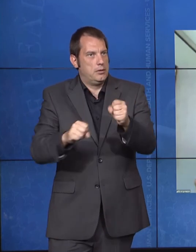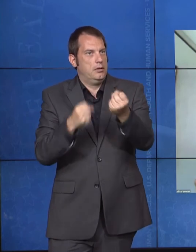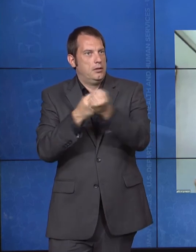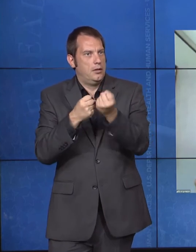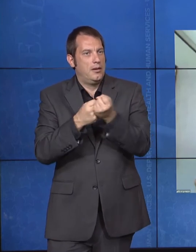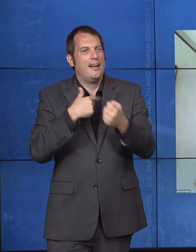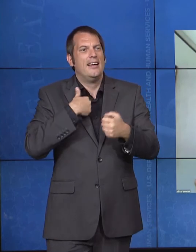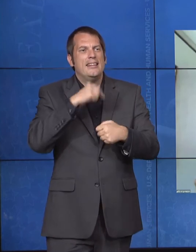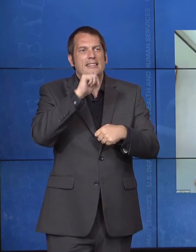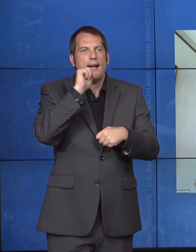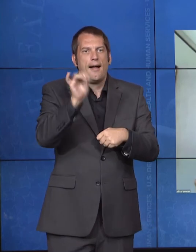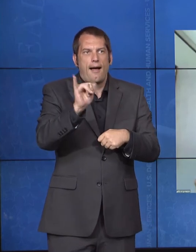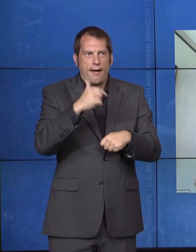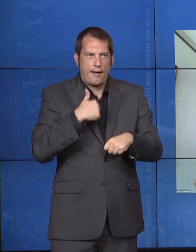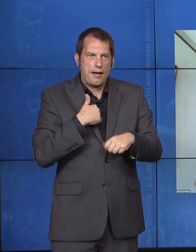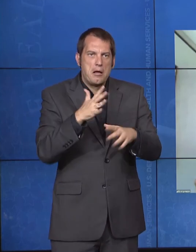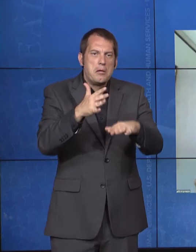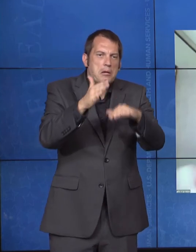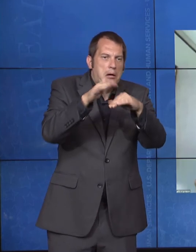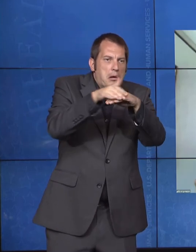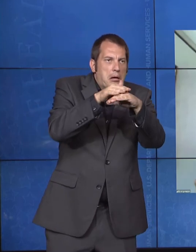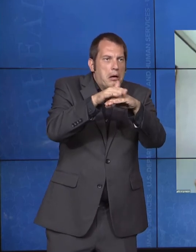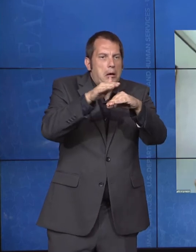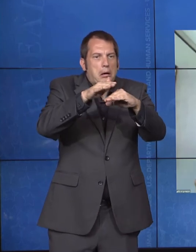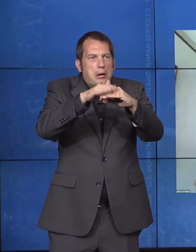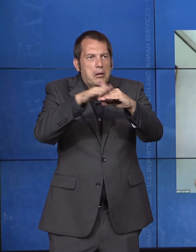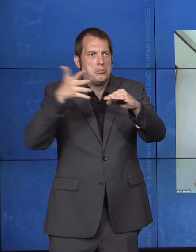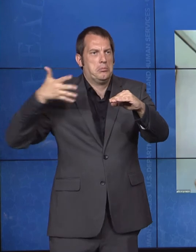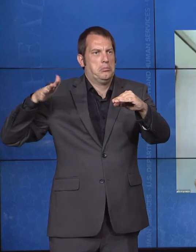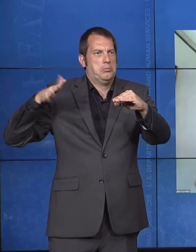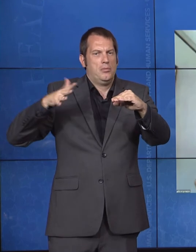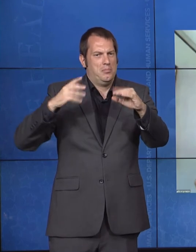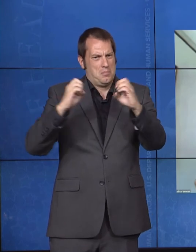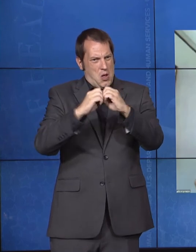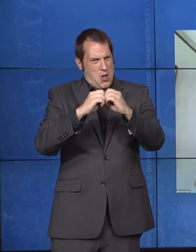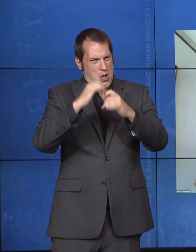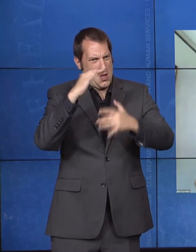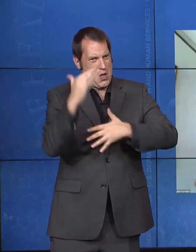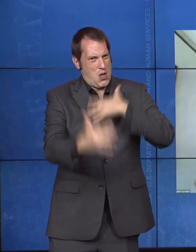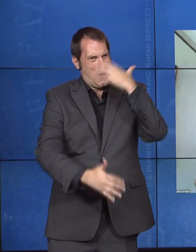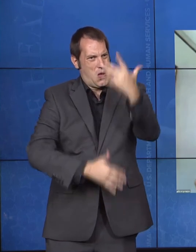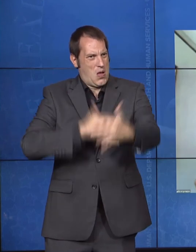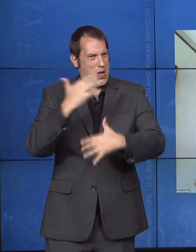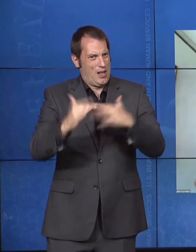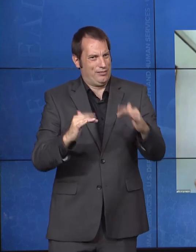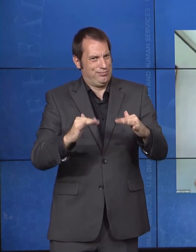that children can thrive and ultimately move right into that employment successfully. And